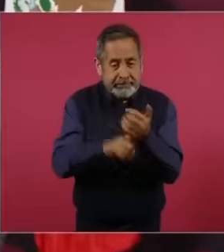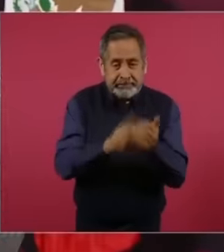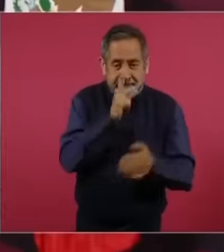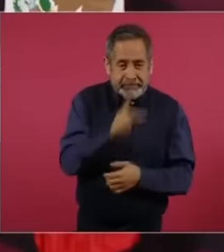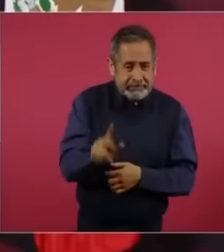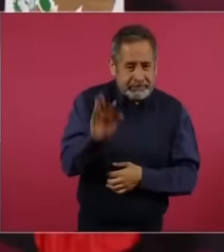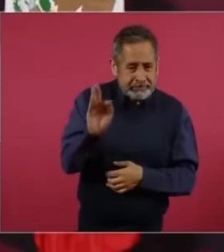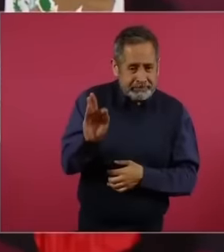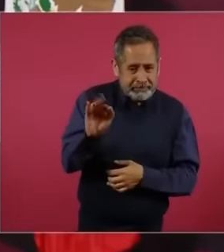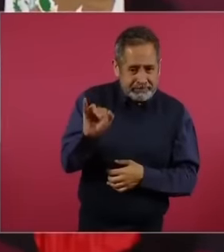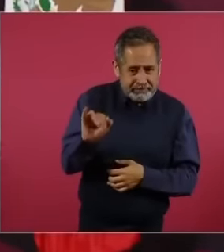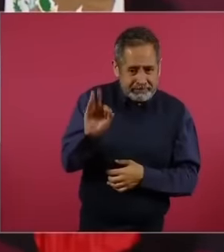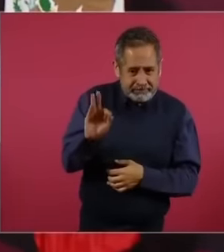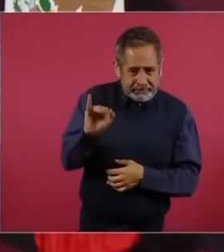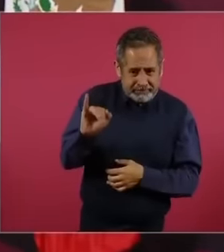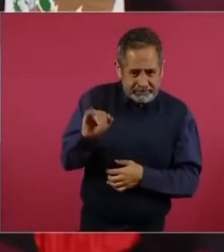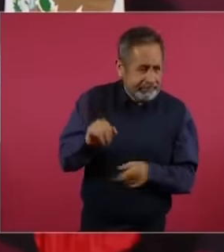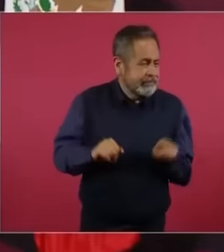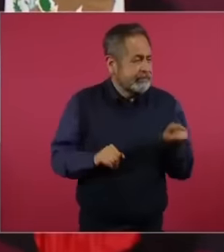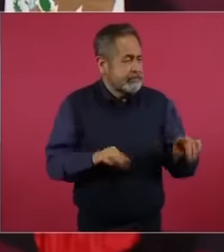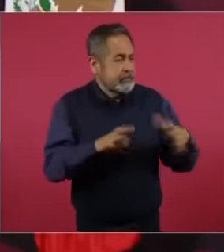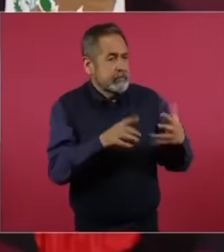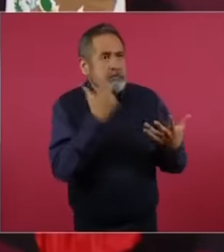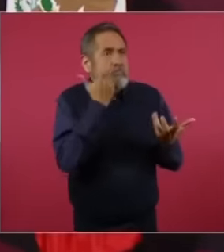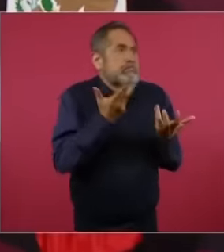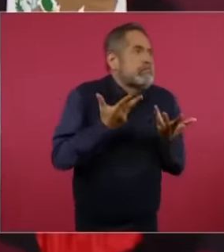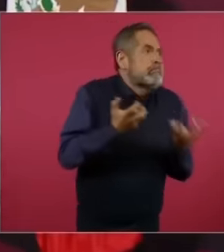it's not only the aspirationalist it's that there are